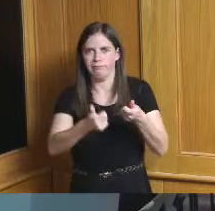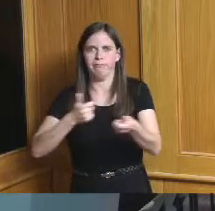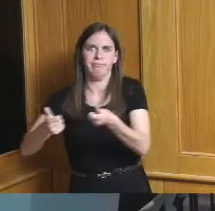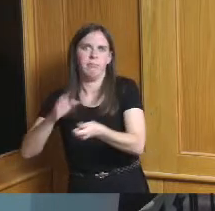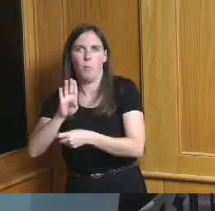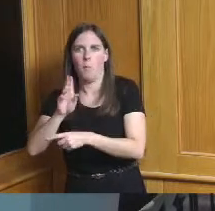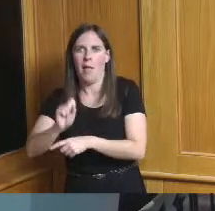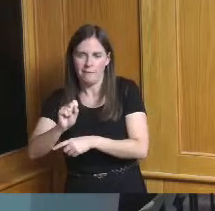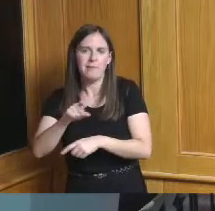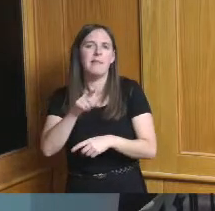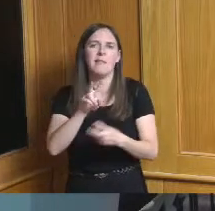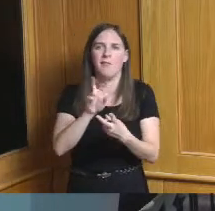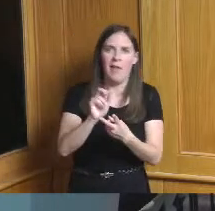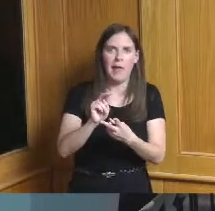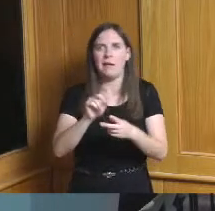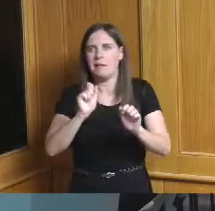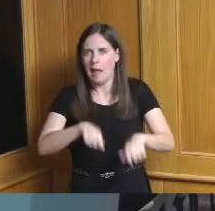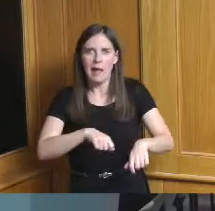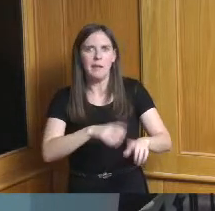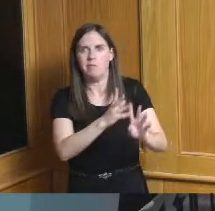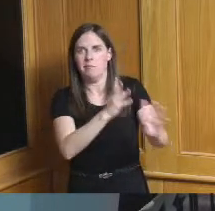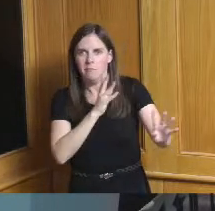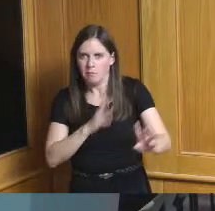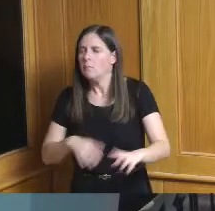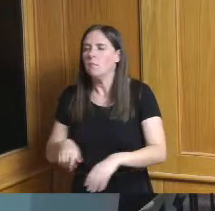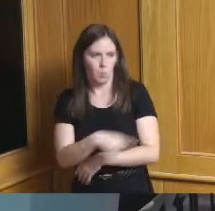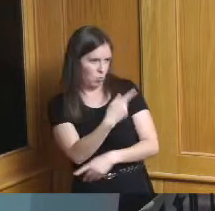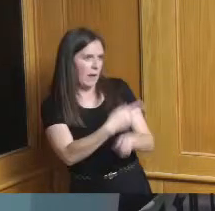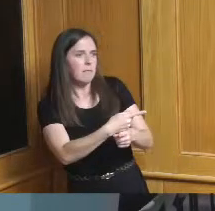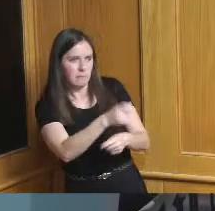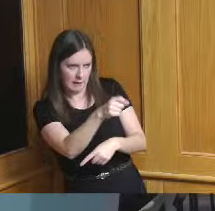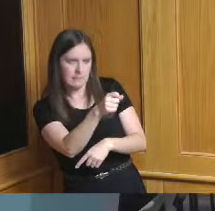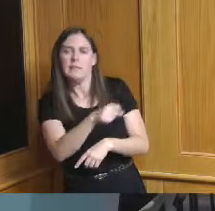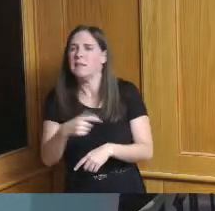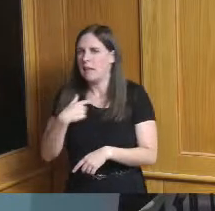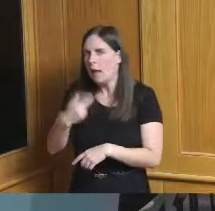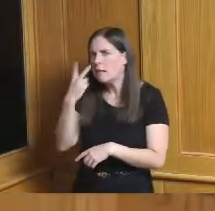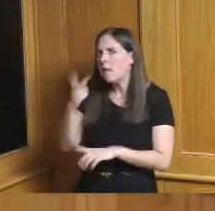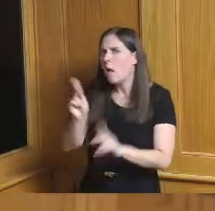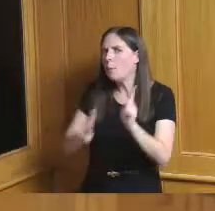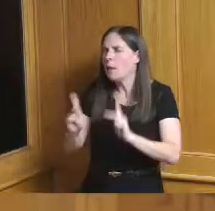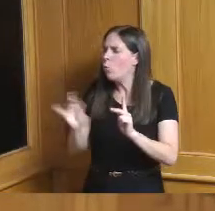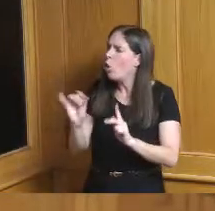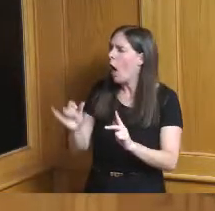at the van or the bus yeah cuz I saw some people show up and said I got a booster and I'm looking